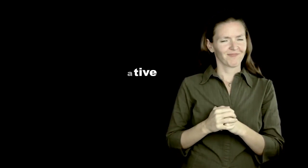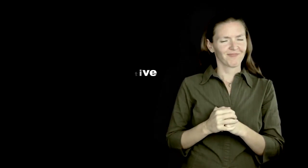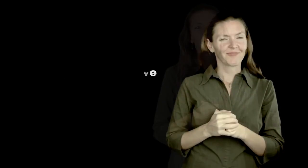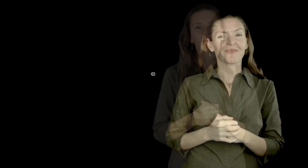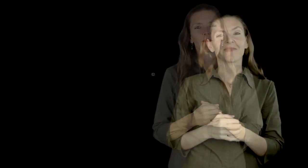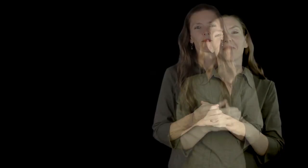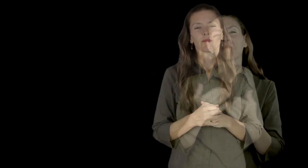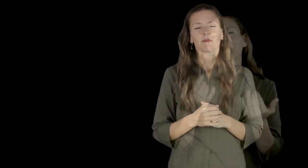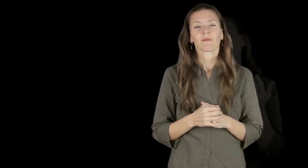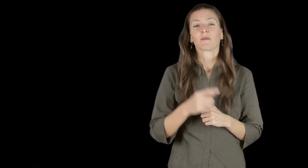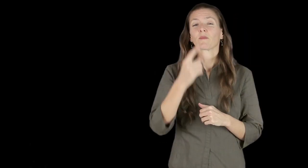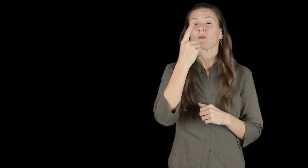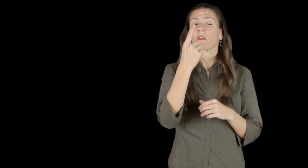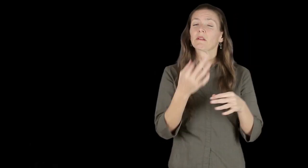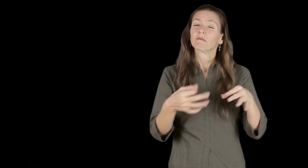[Footage transitions into Raychelle against a black screen with longer hair, signaling the added-in footage.]